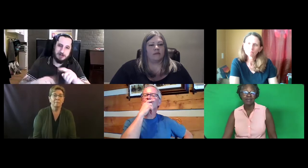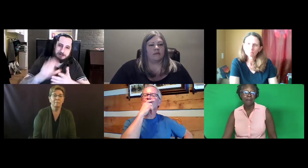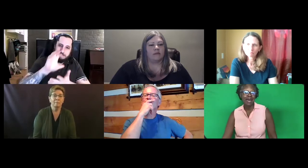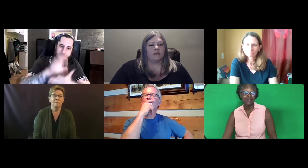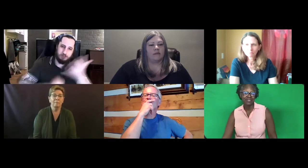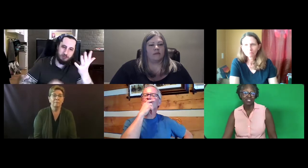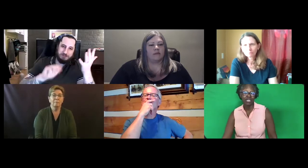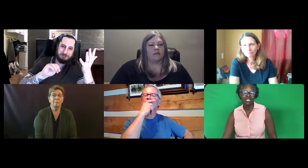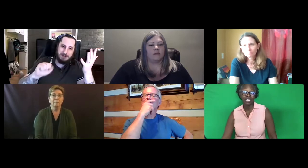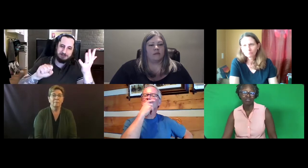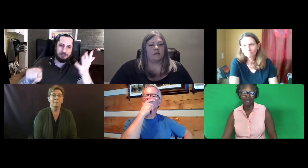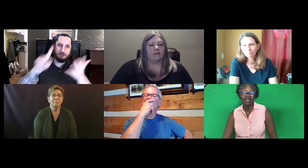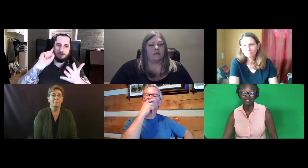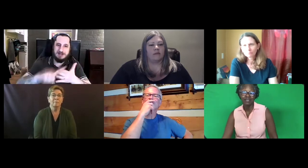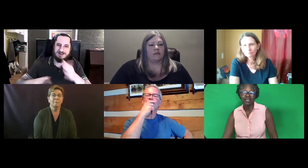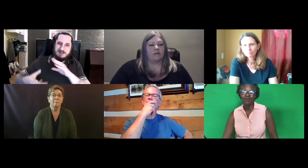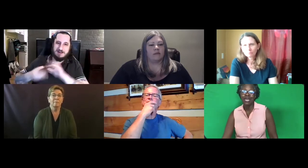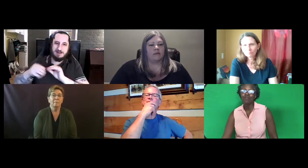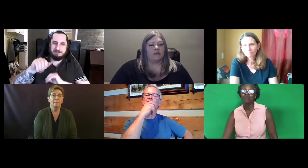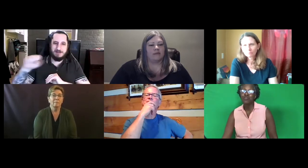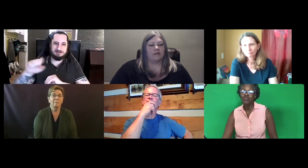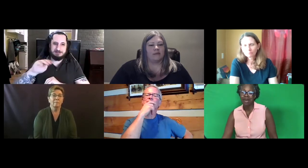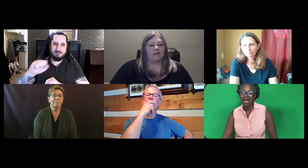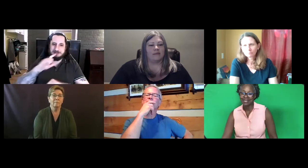Then the mass doesn't change, right? You can't remove mass.